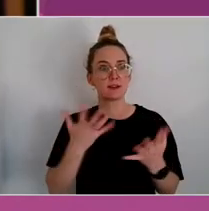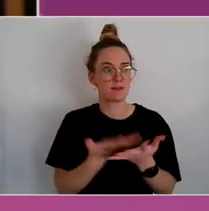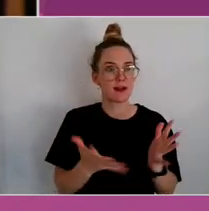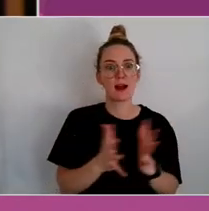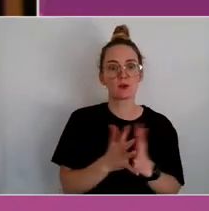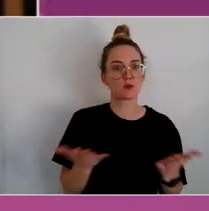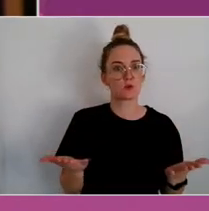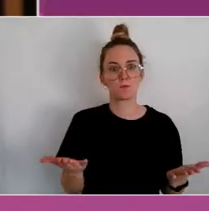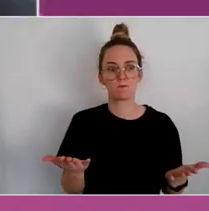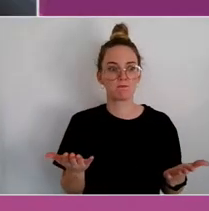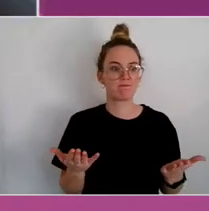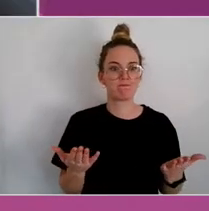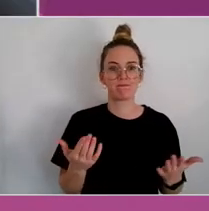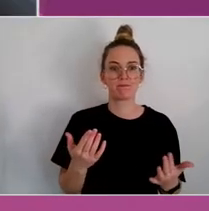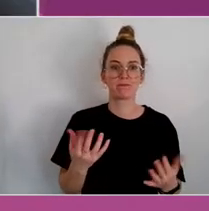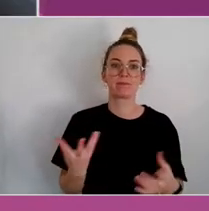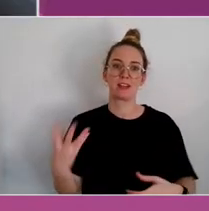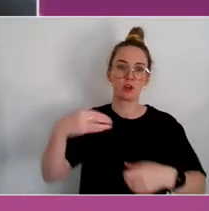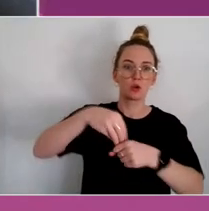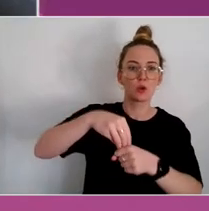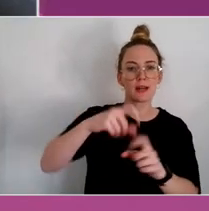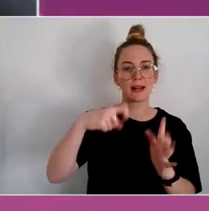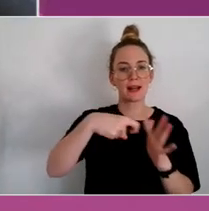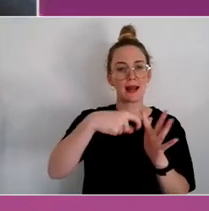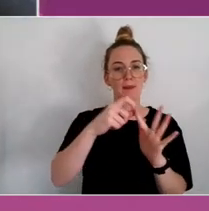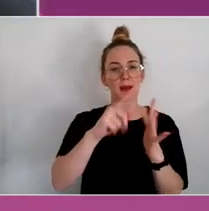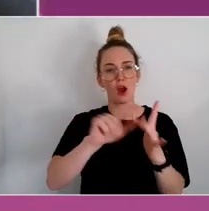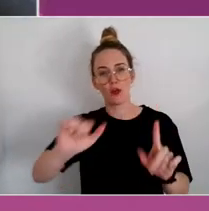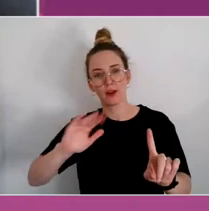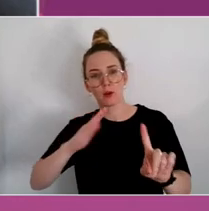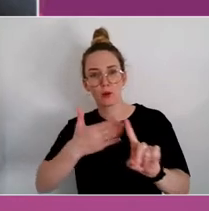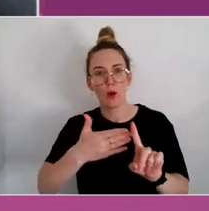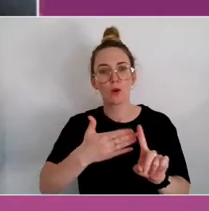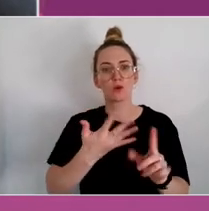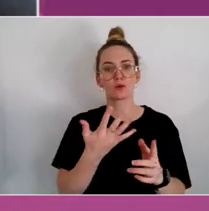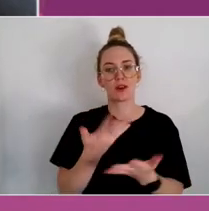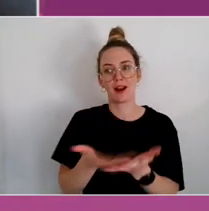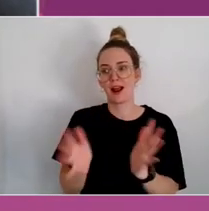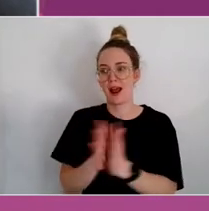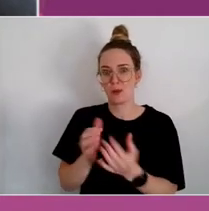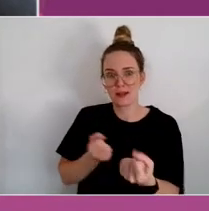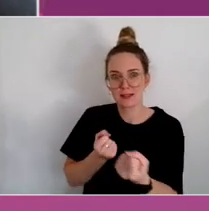You know, making it part of KPIs and things and supporting them to network locally and